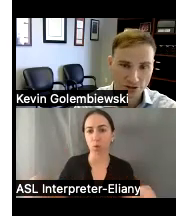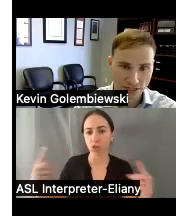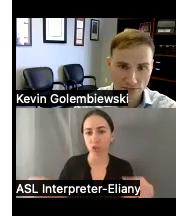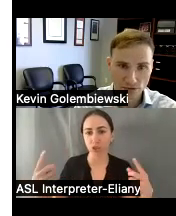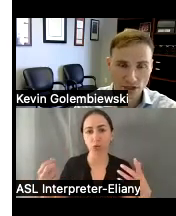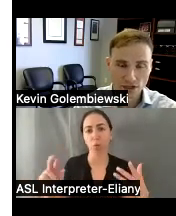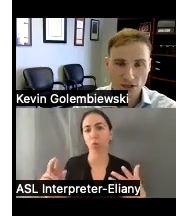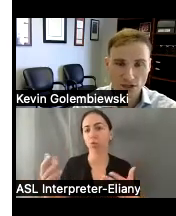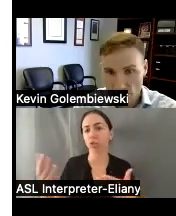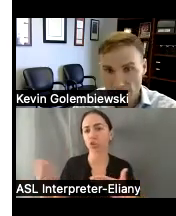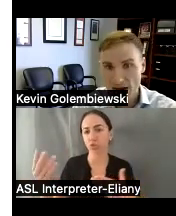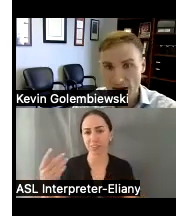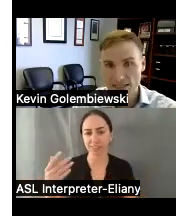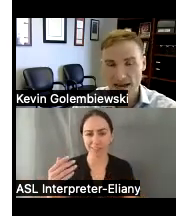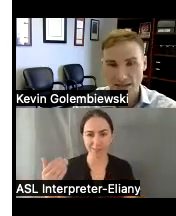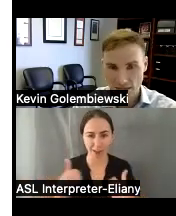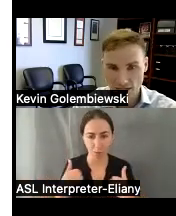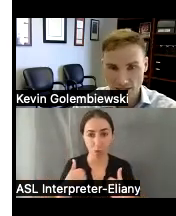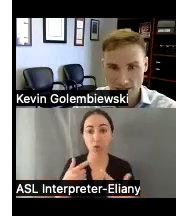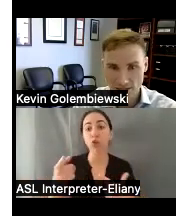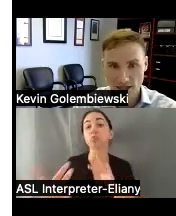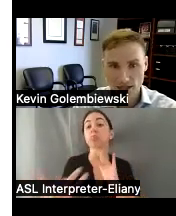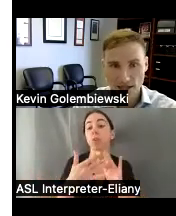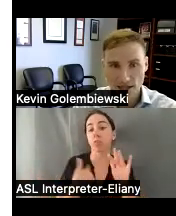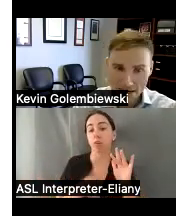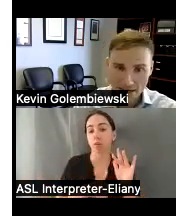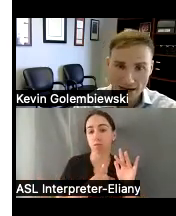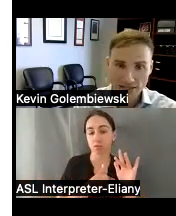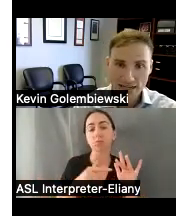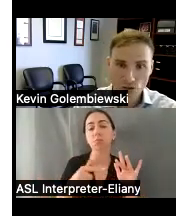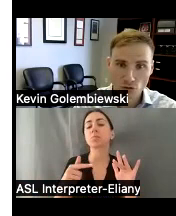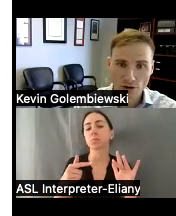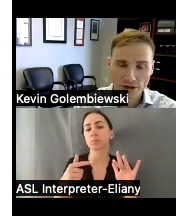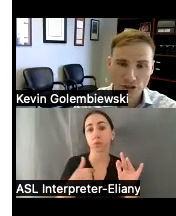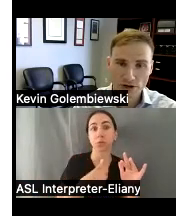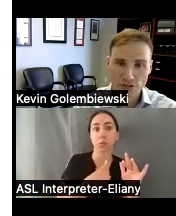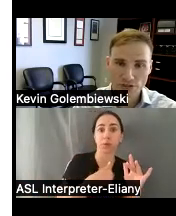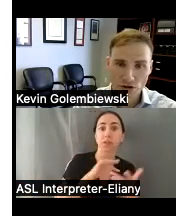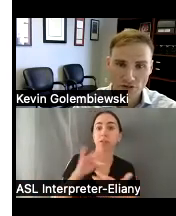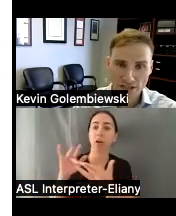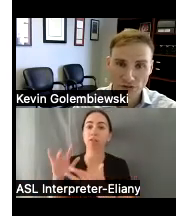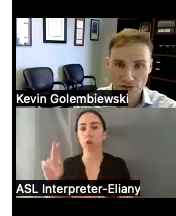a service animal well you can contact us and we can contact Uber and try to resolve that so